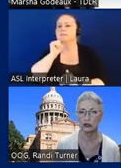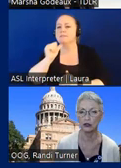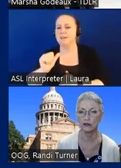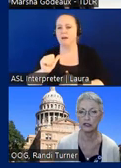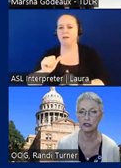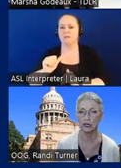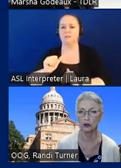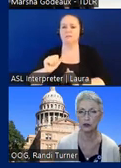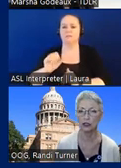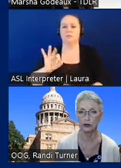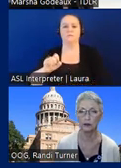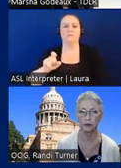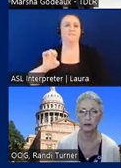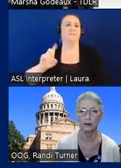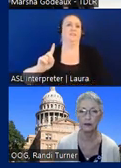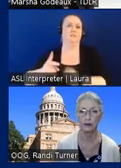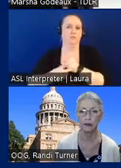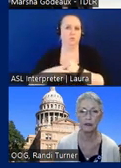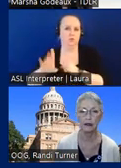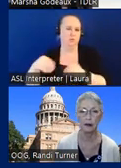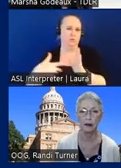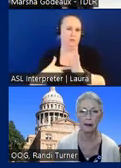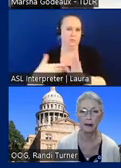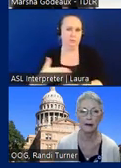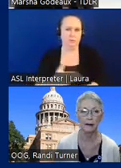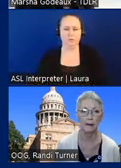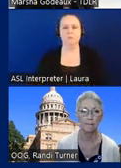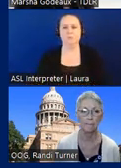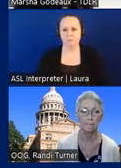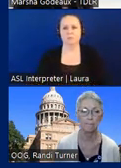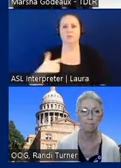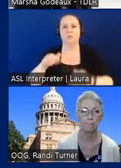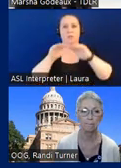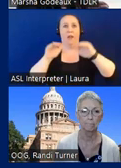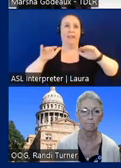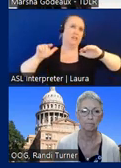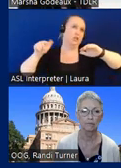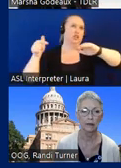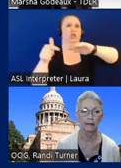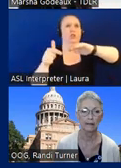you gave an example earlier right so we screwed in the racking if you just put it in to the